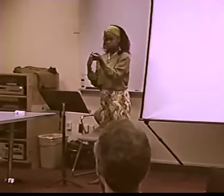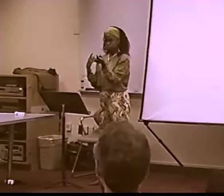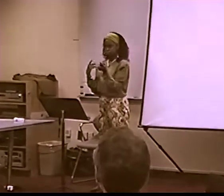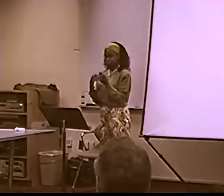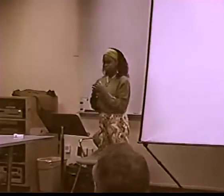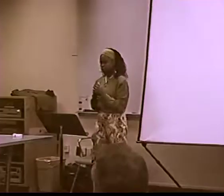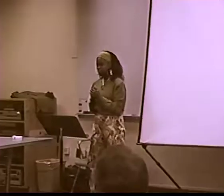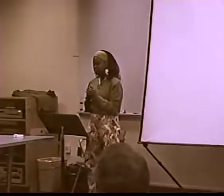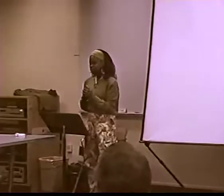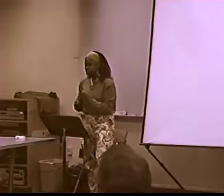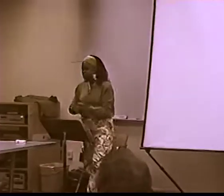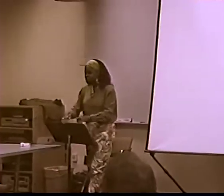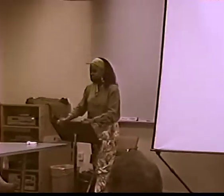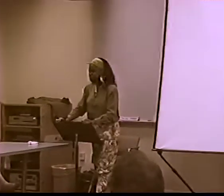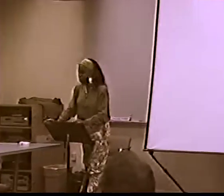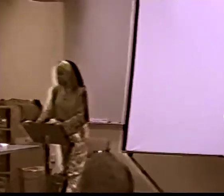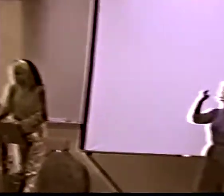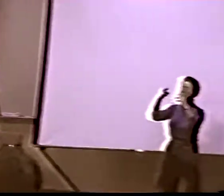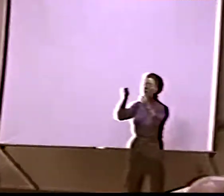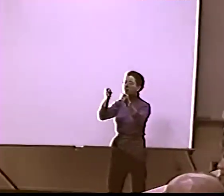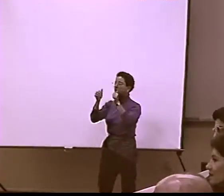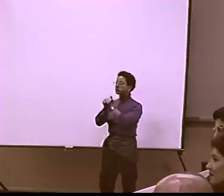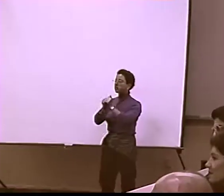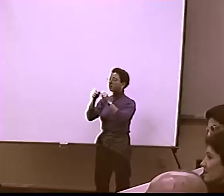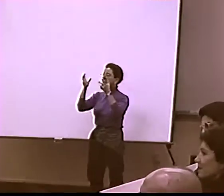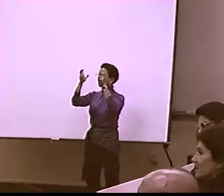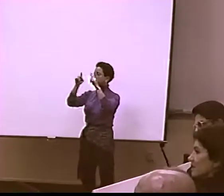RIGHT? PEOPLE DON'T KNOW BLACK SIGN. OLD PEOPLE DON'T KNOW BLACK SIGN.